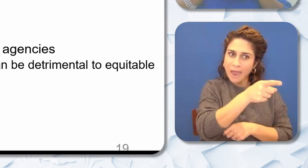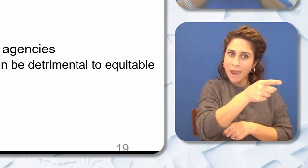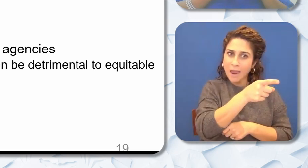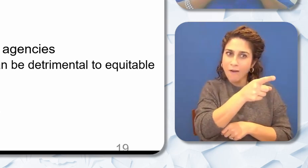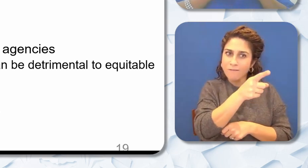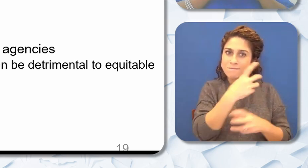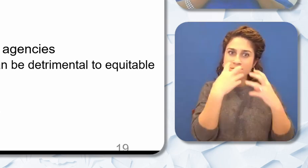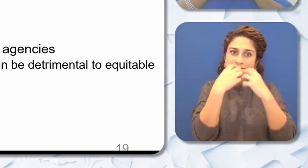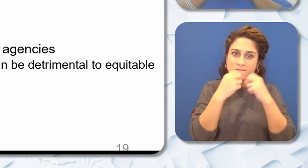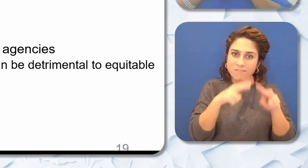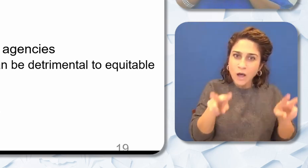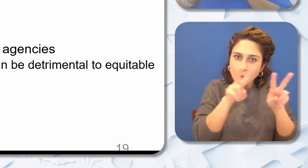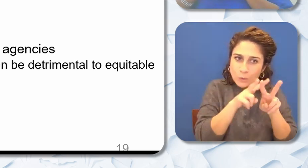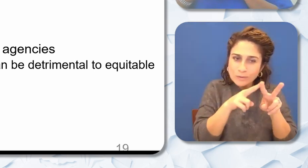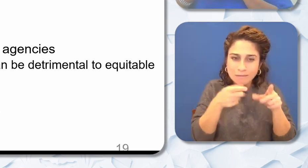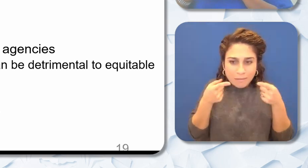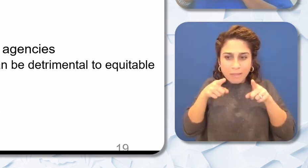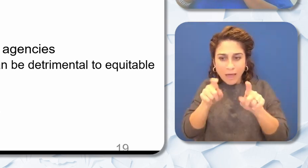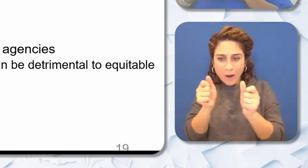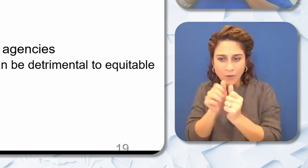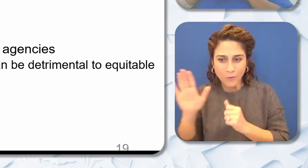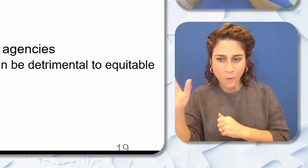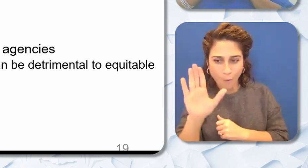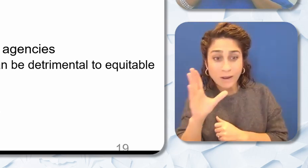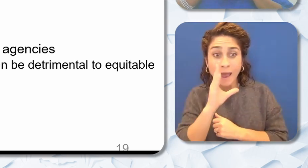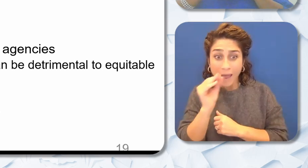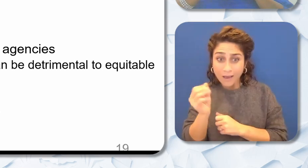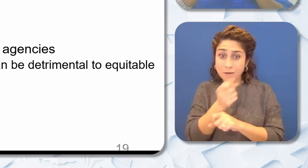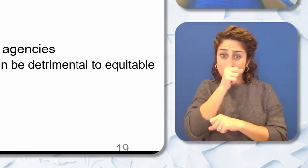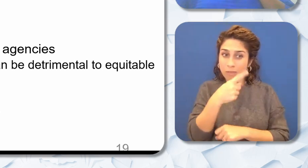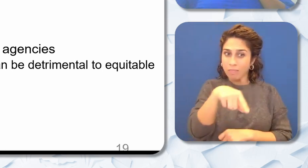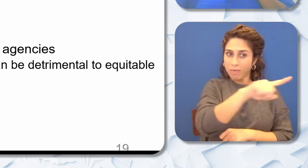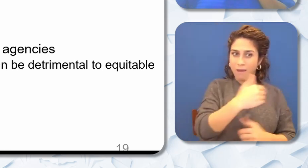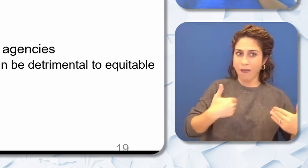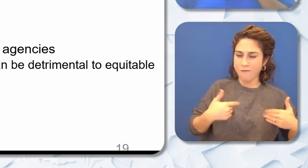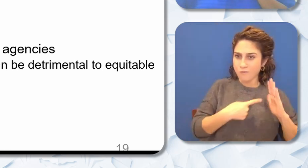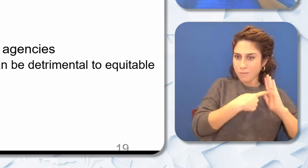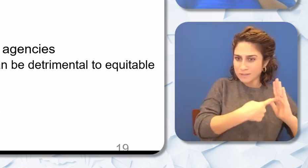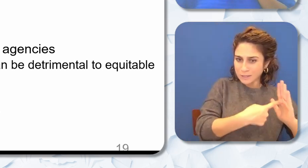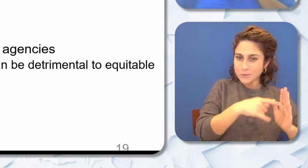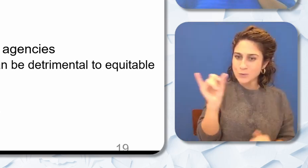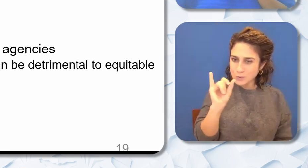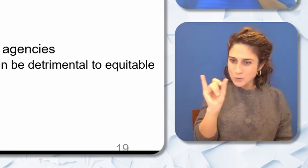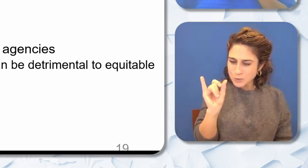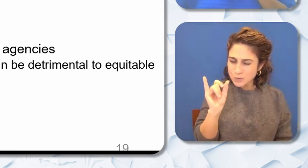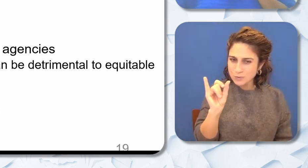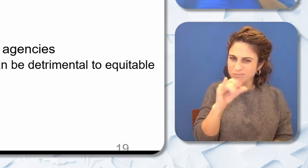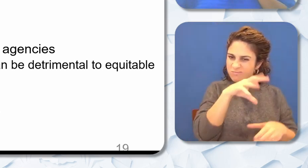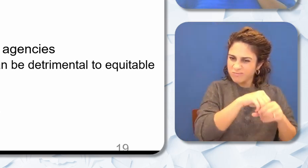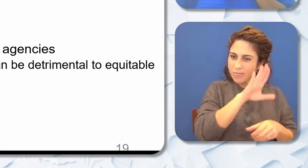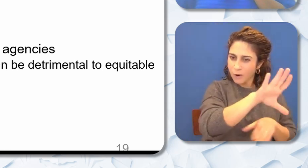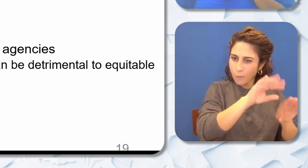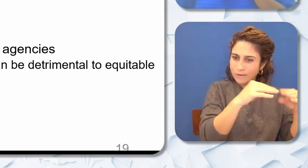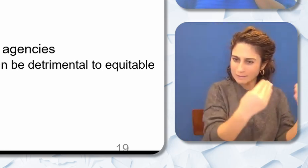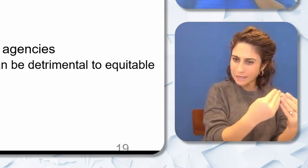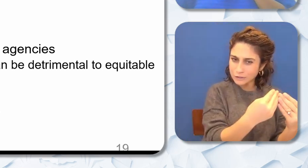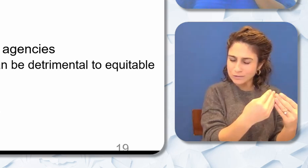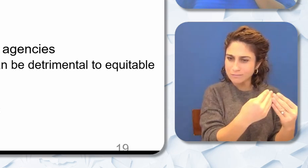organization. Think that's very important. Some things I've also noticed have included